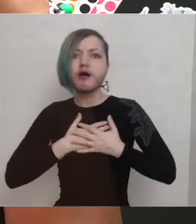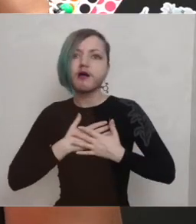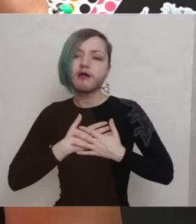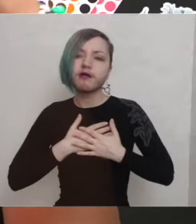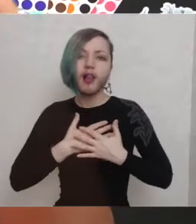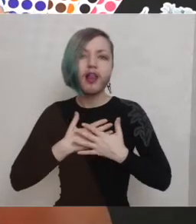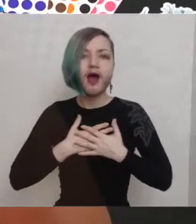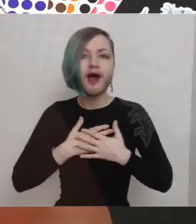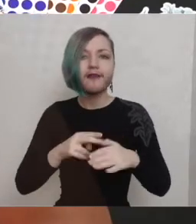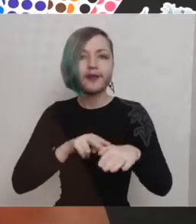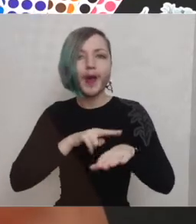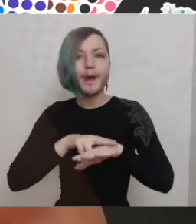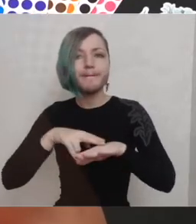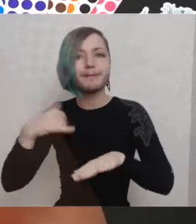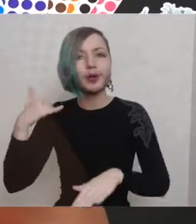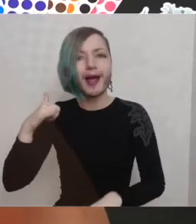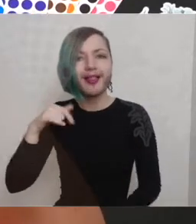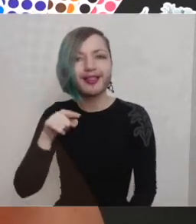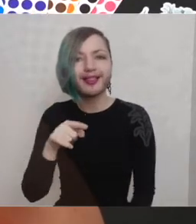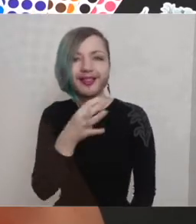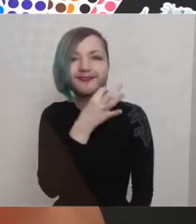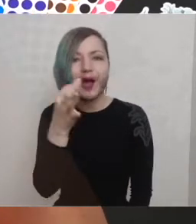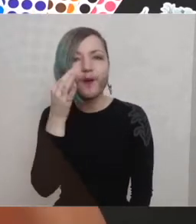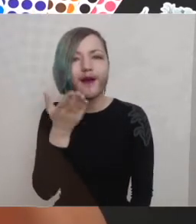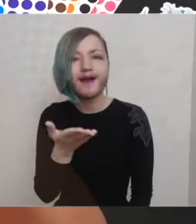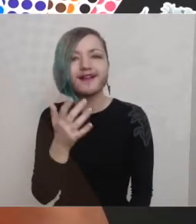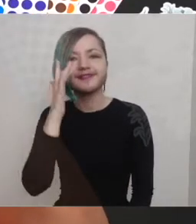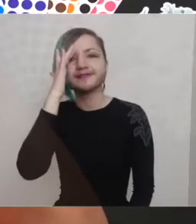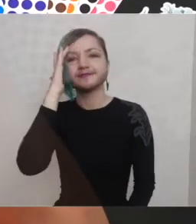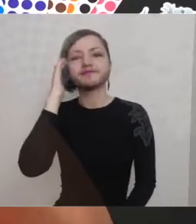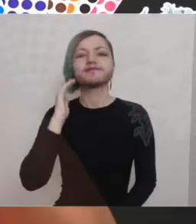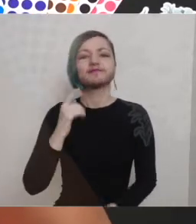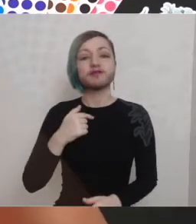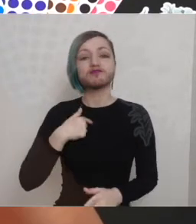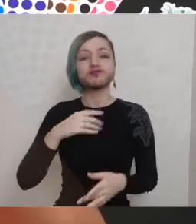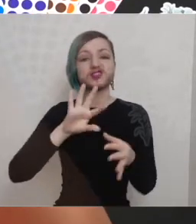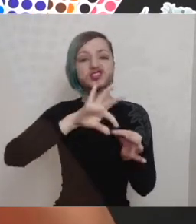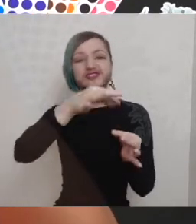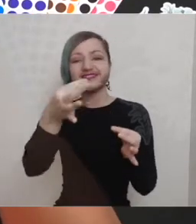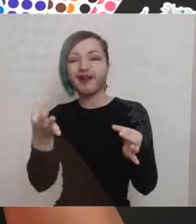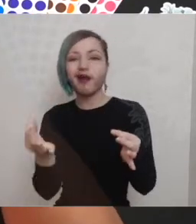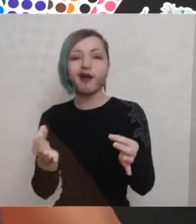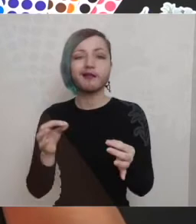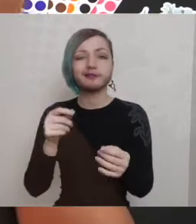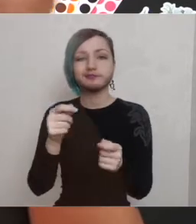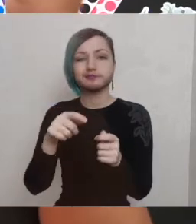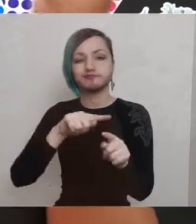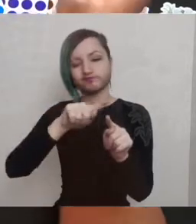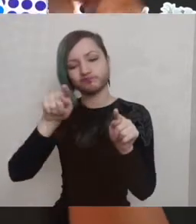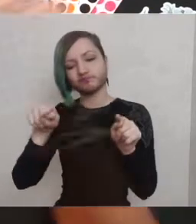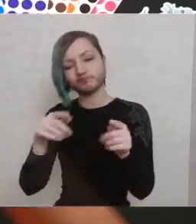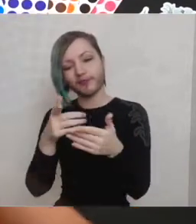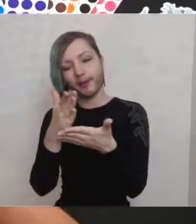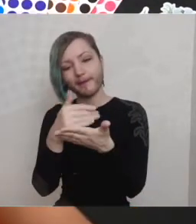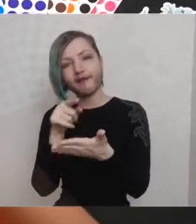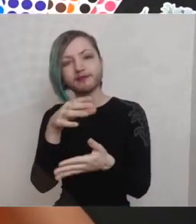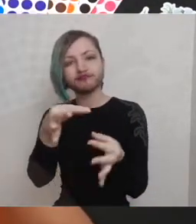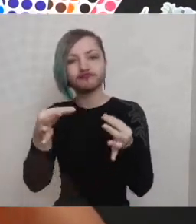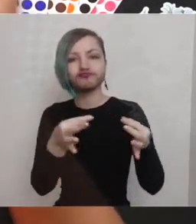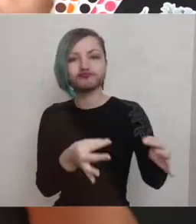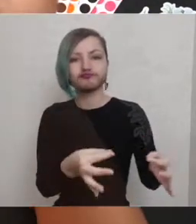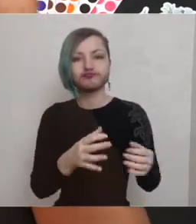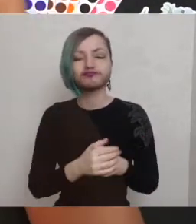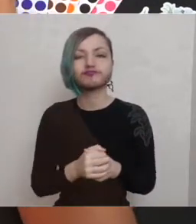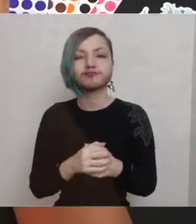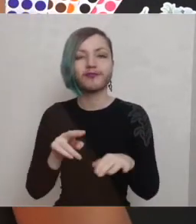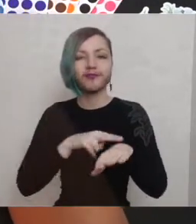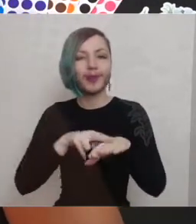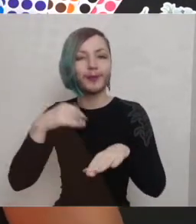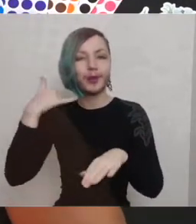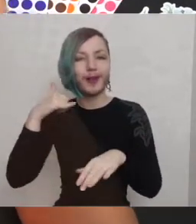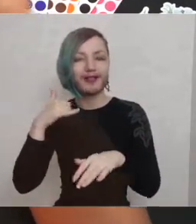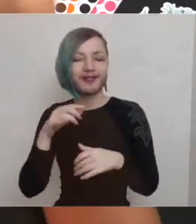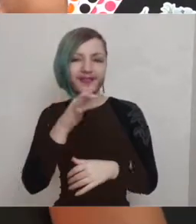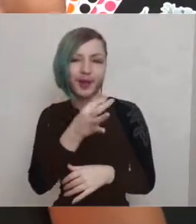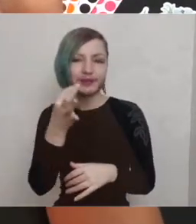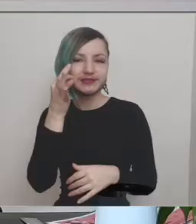um bluebells so i'm going to just tear out this little section here okay